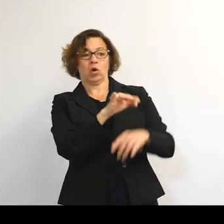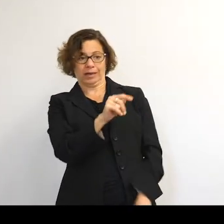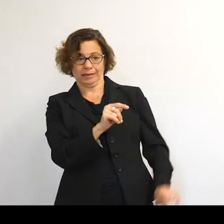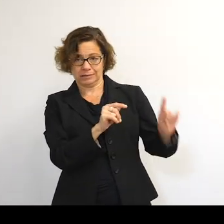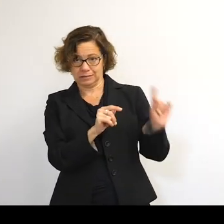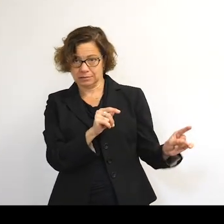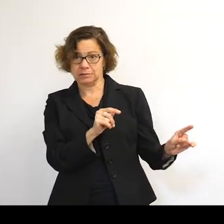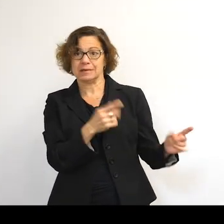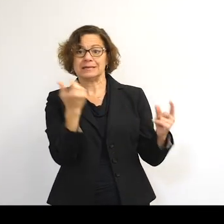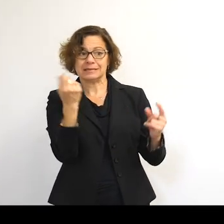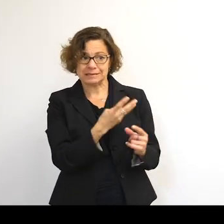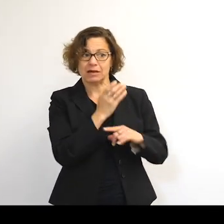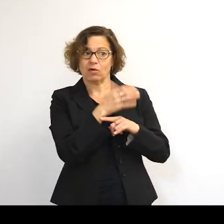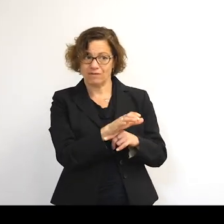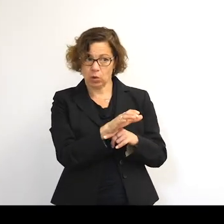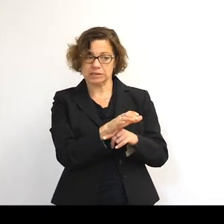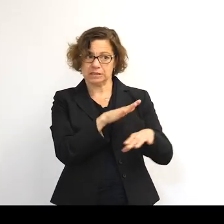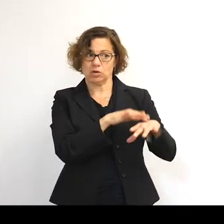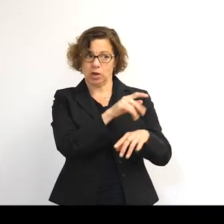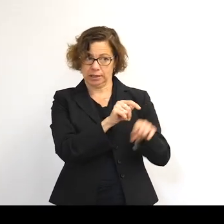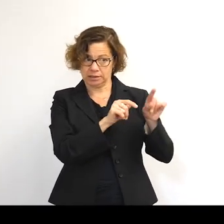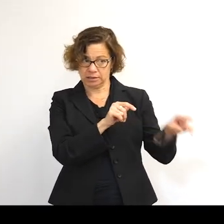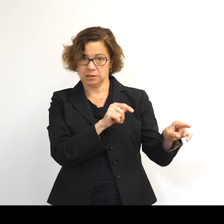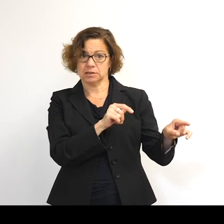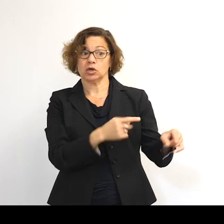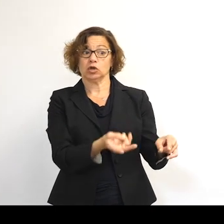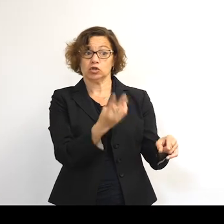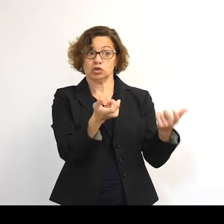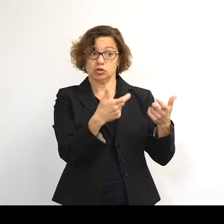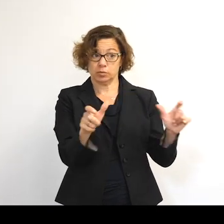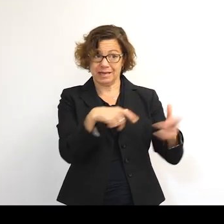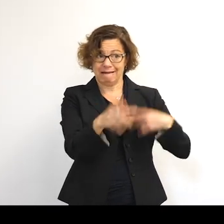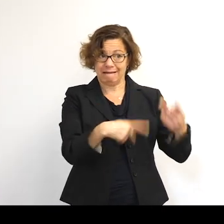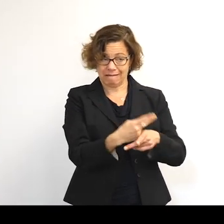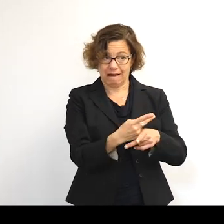And there's a number of different forces with two broad types--